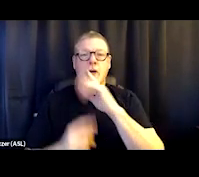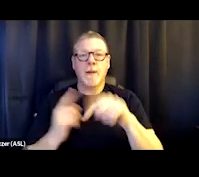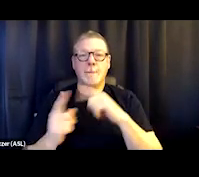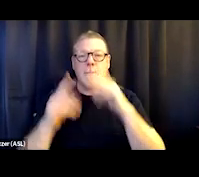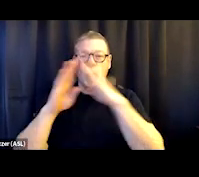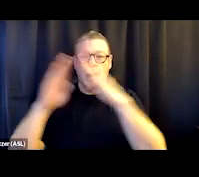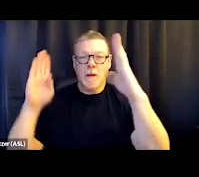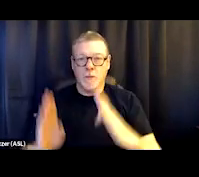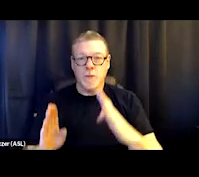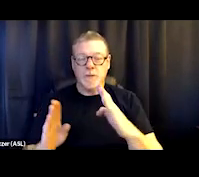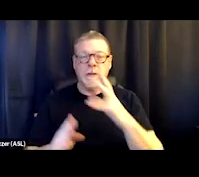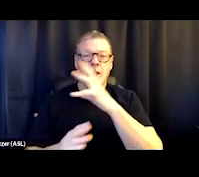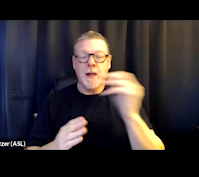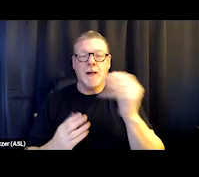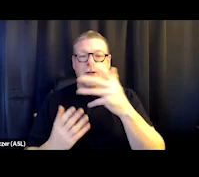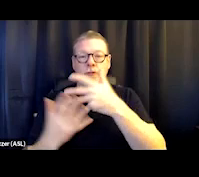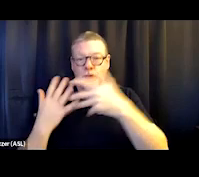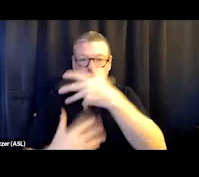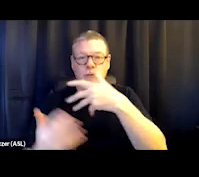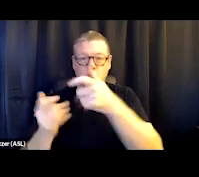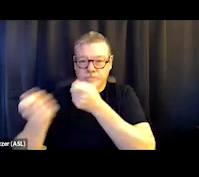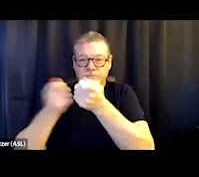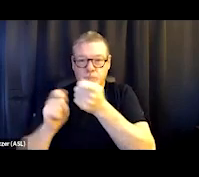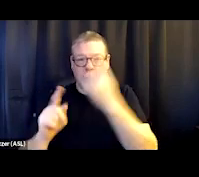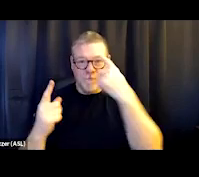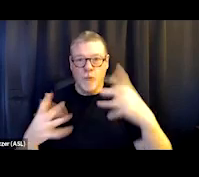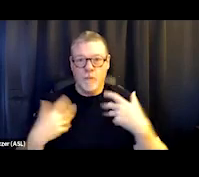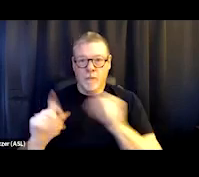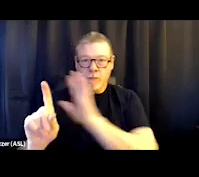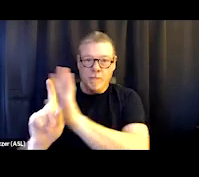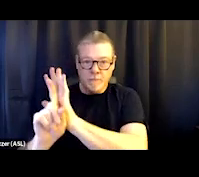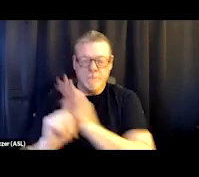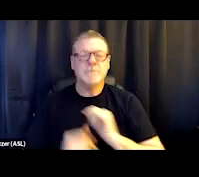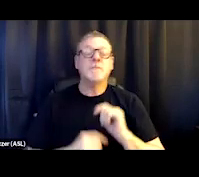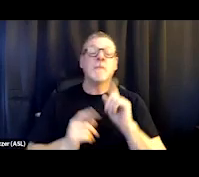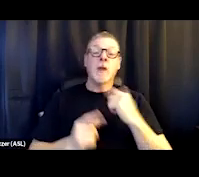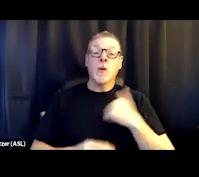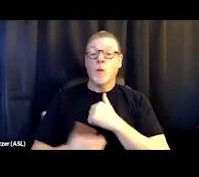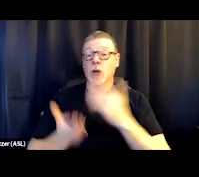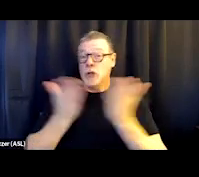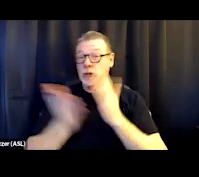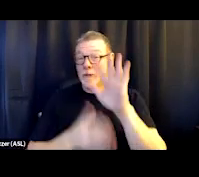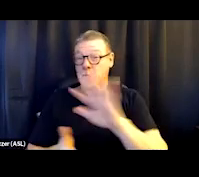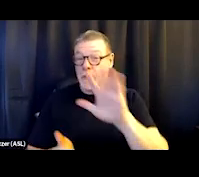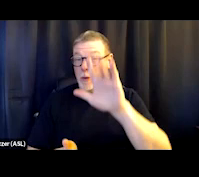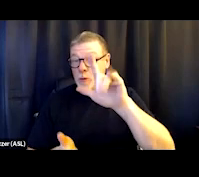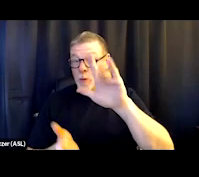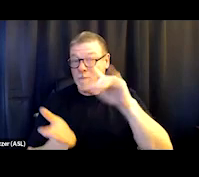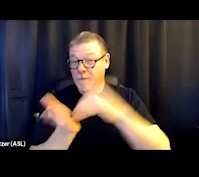and the social drivers of health. So we serve about 25,000-30,000 unduplicated clients a year